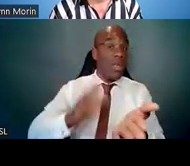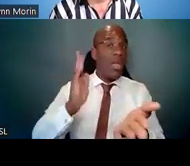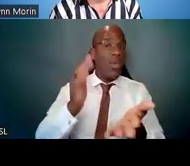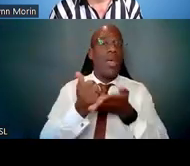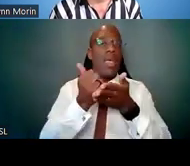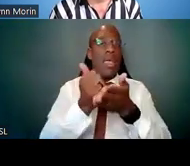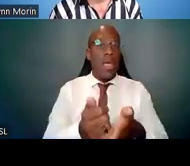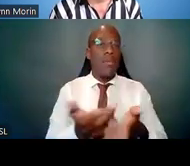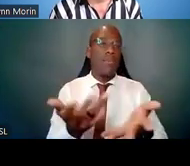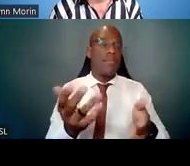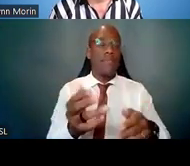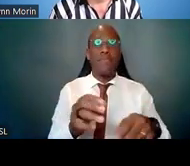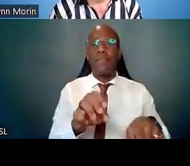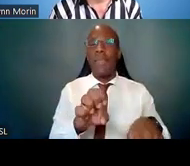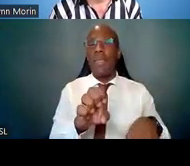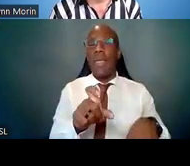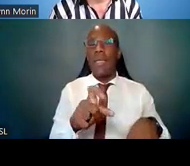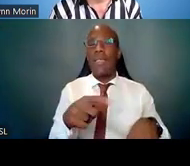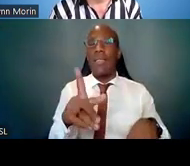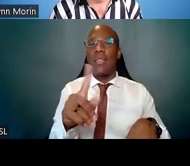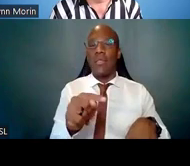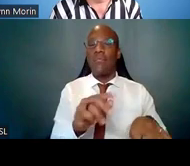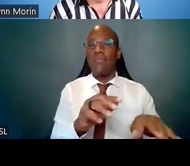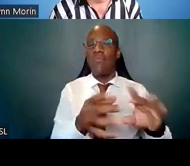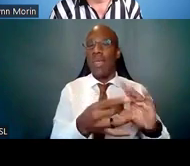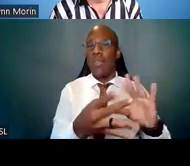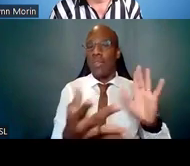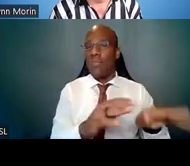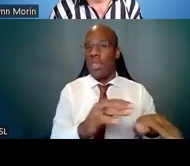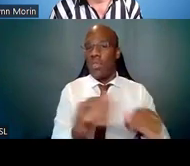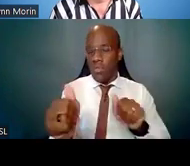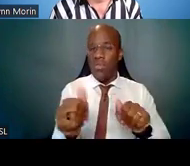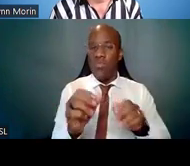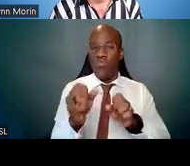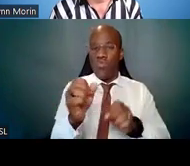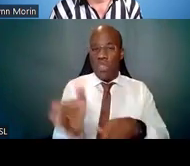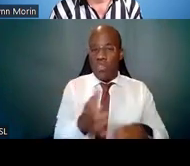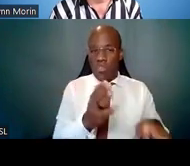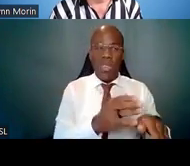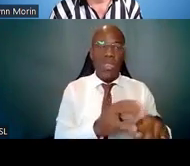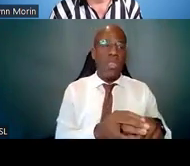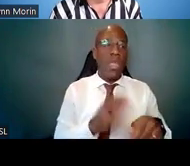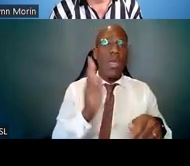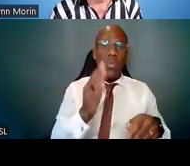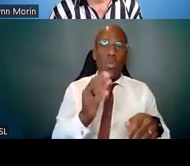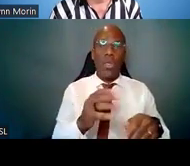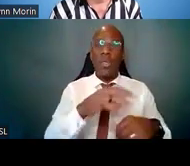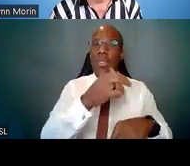when this mutual relationship needs to end or has to end, but is also going to set boundaries and expectations